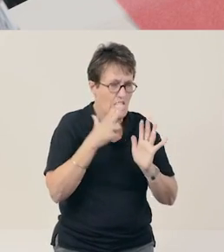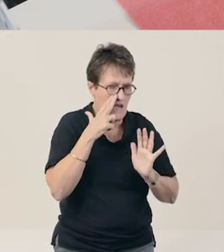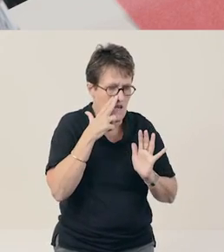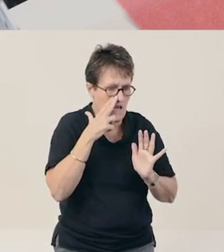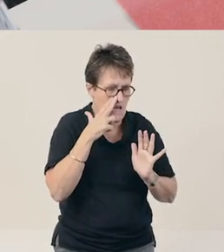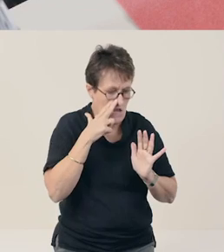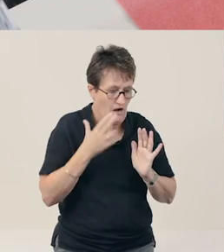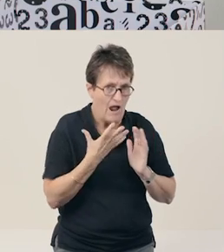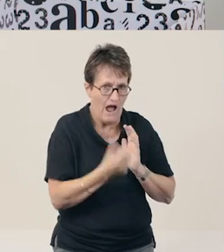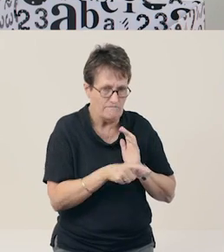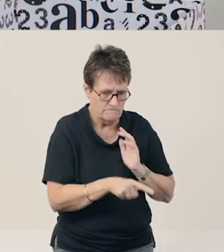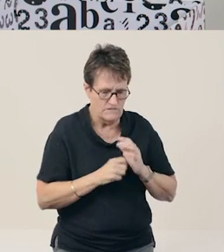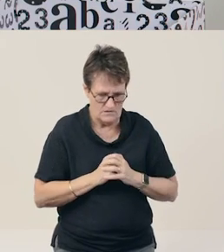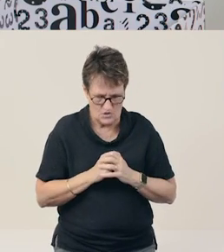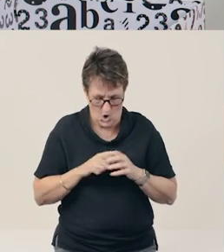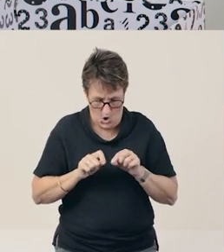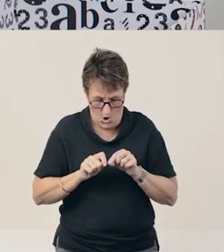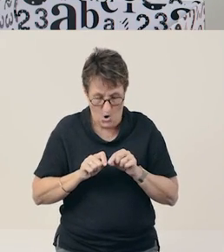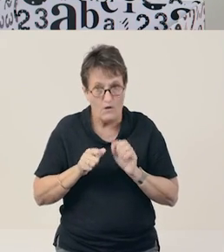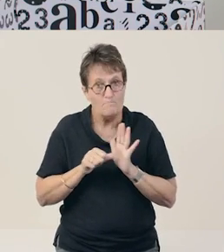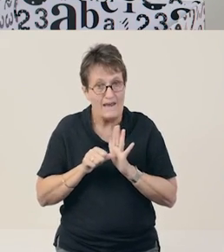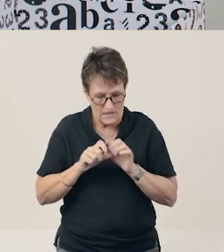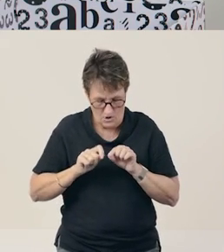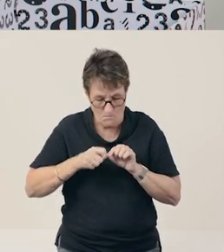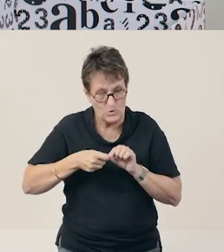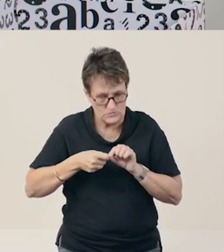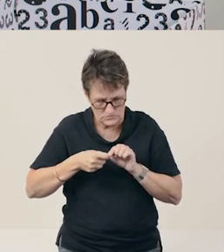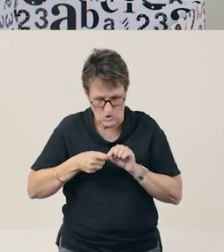Purse – no. Purse does not start with the ‘nnn’ sound.